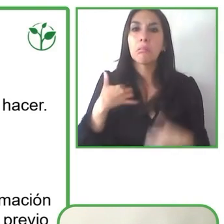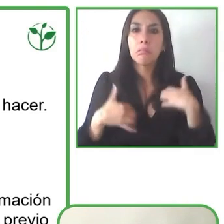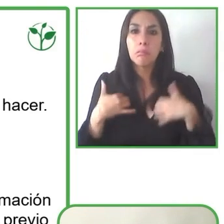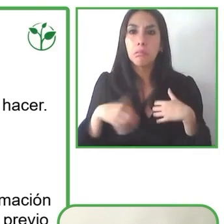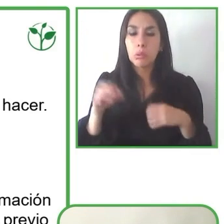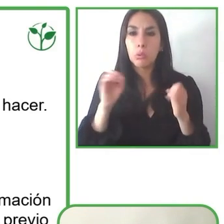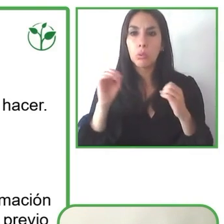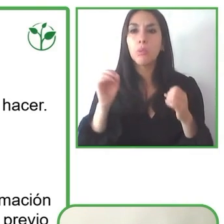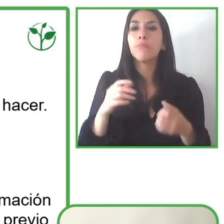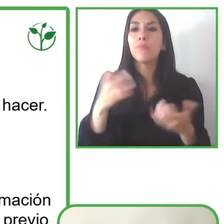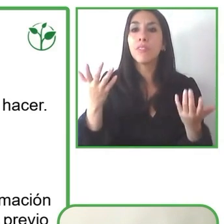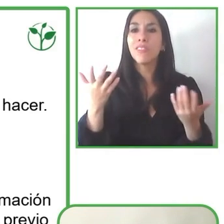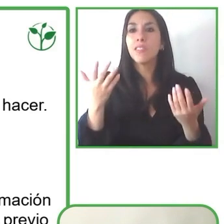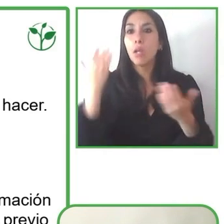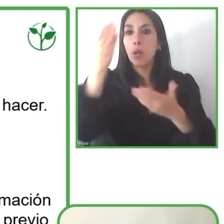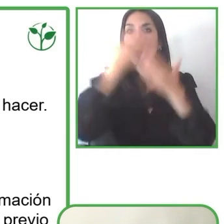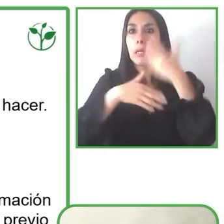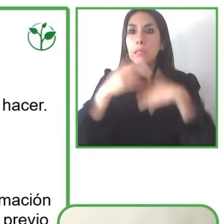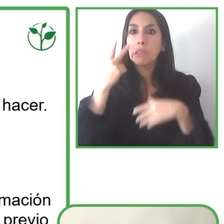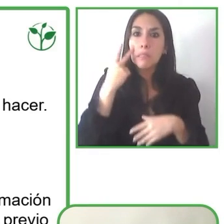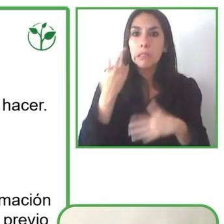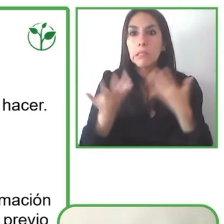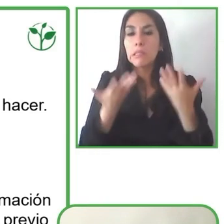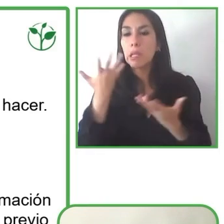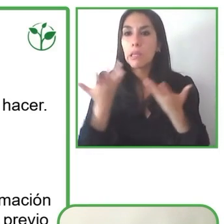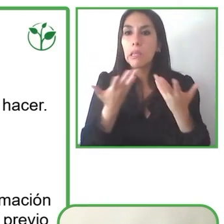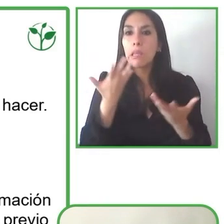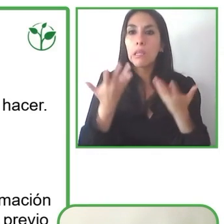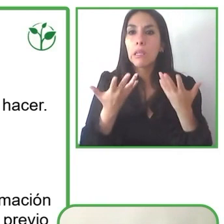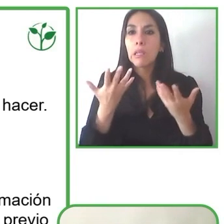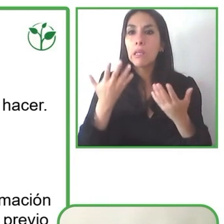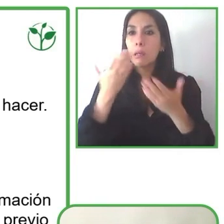In terms of that accessibility information,